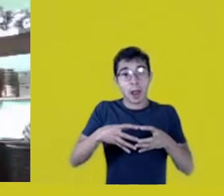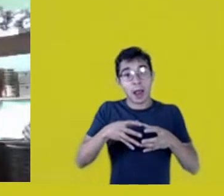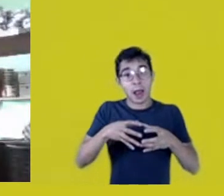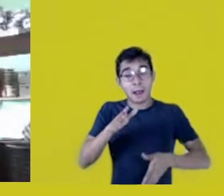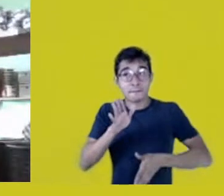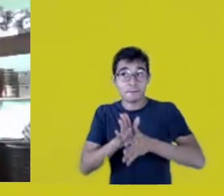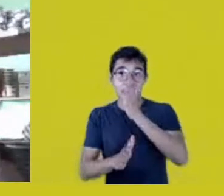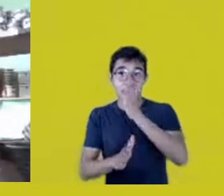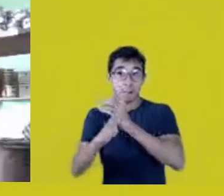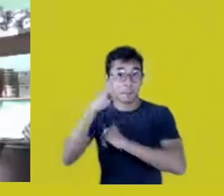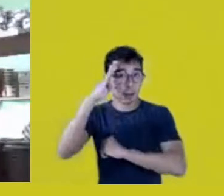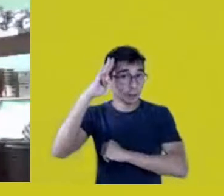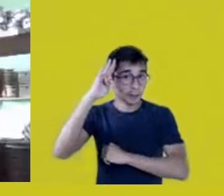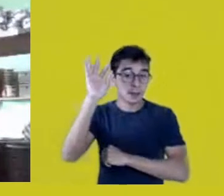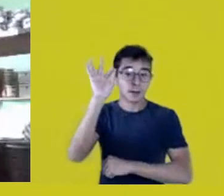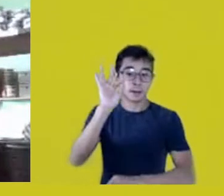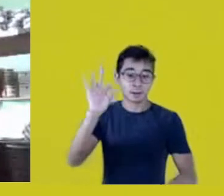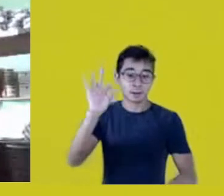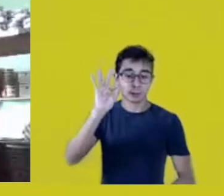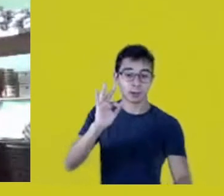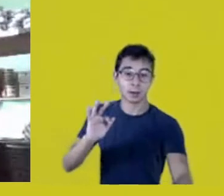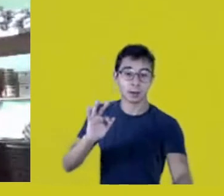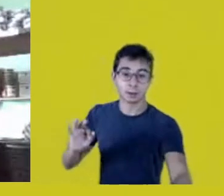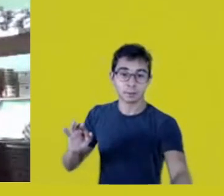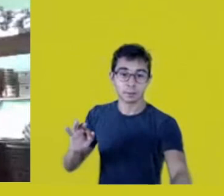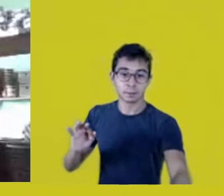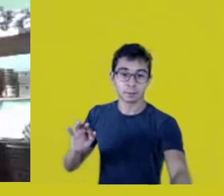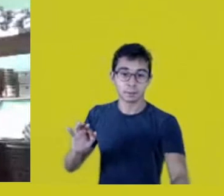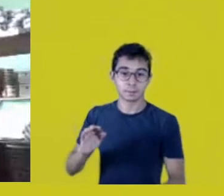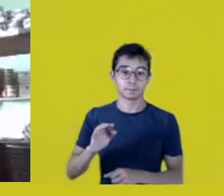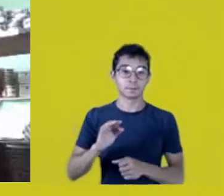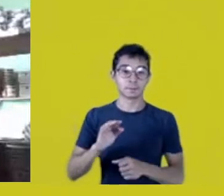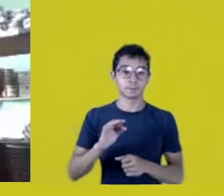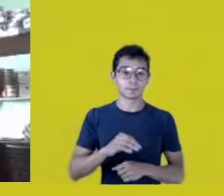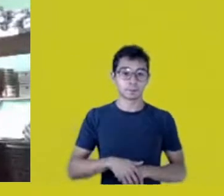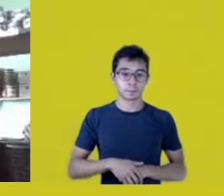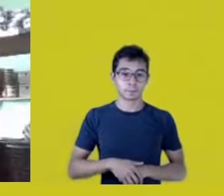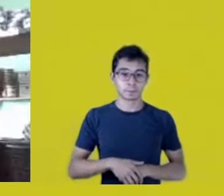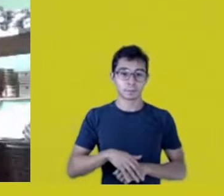and writing papers, articles,